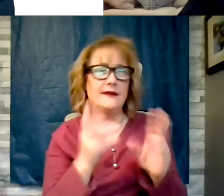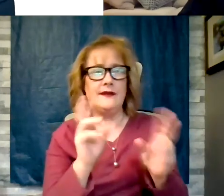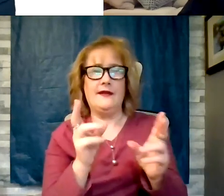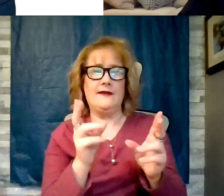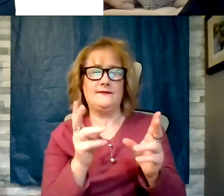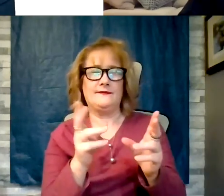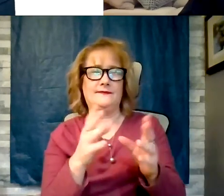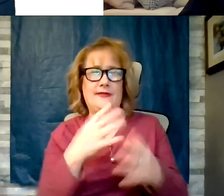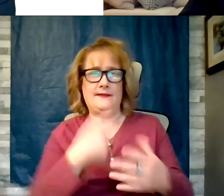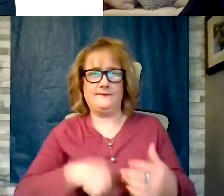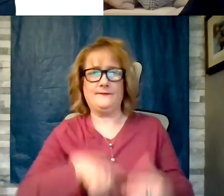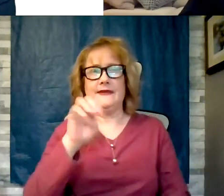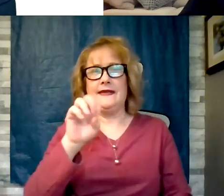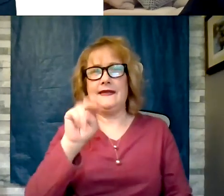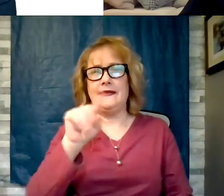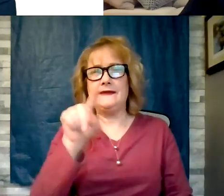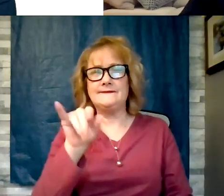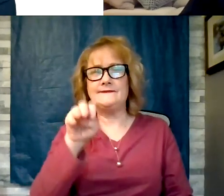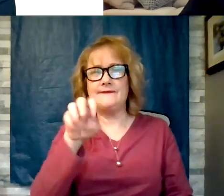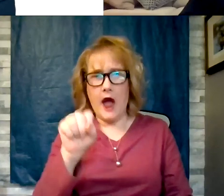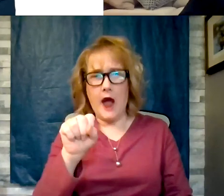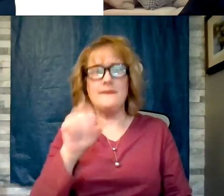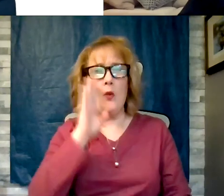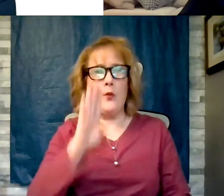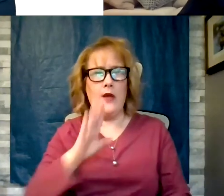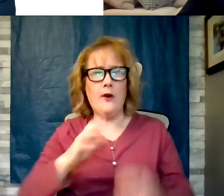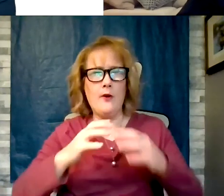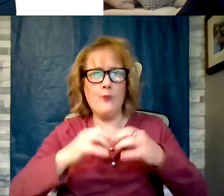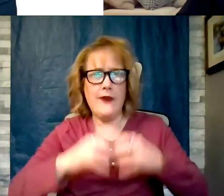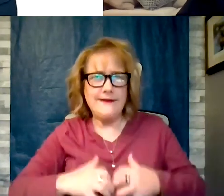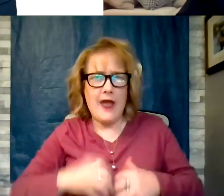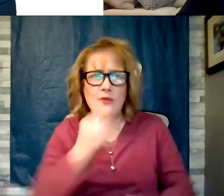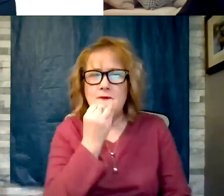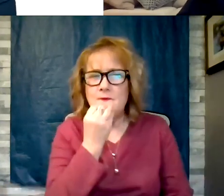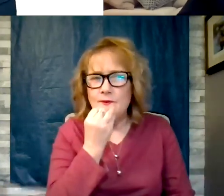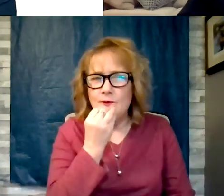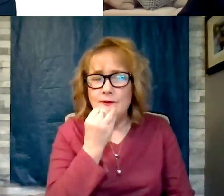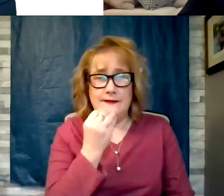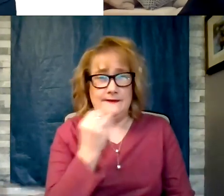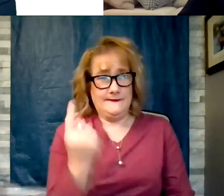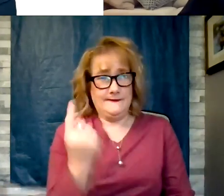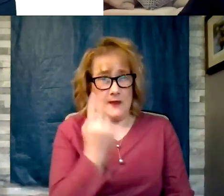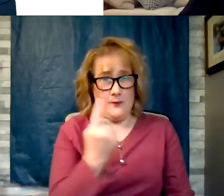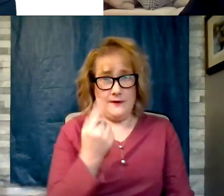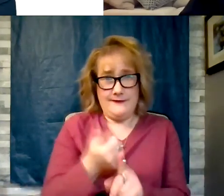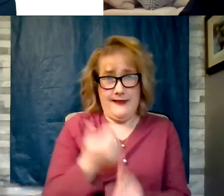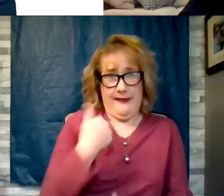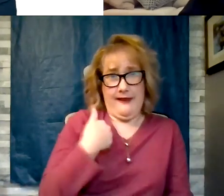break down our food. If somebody has pancreatic cancer, assuming